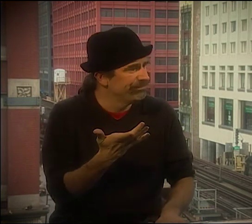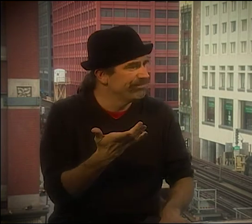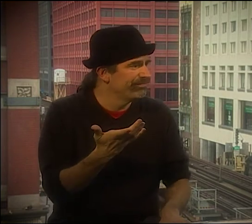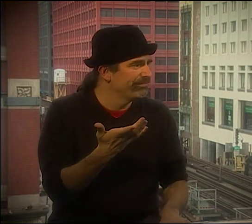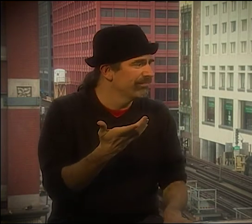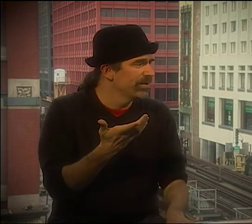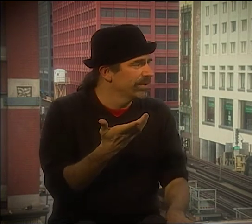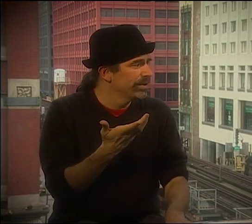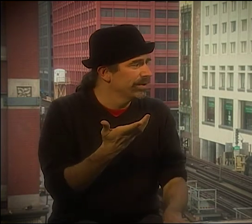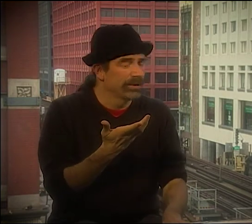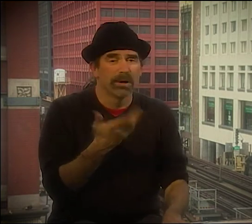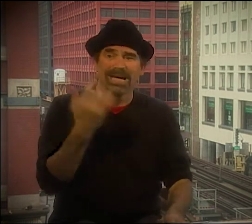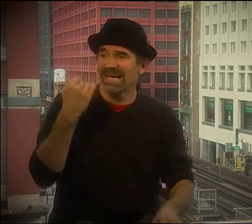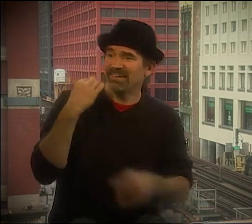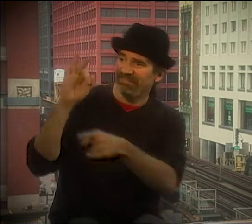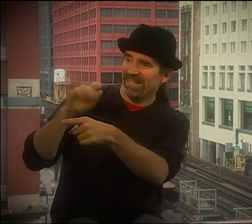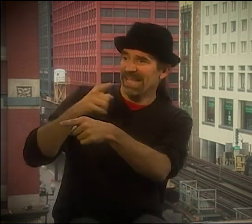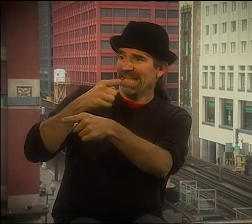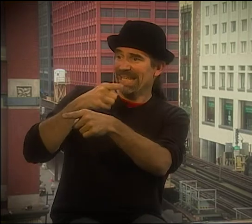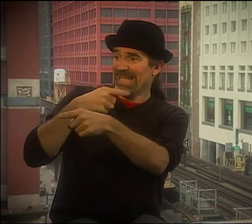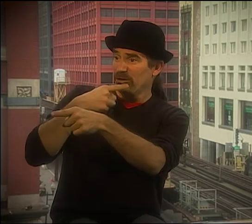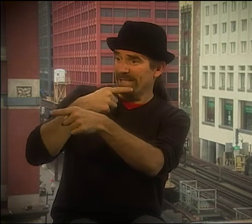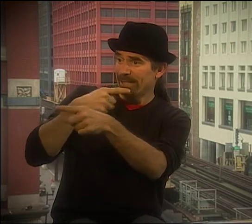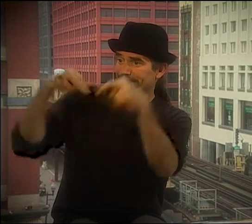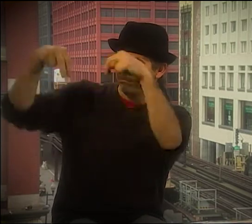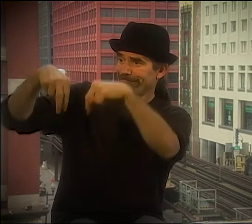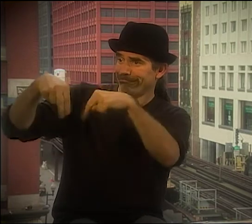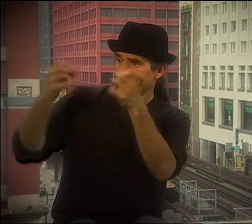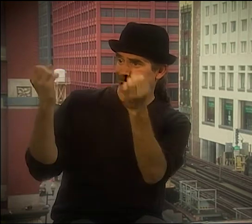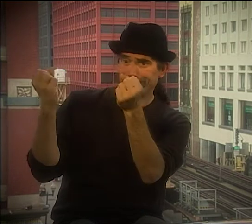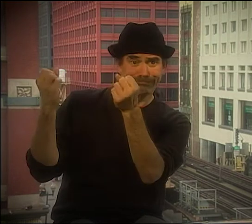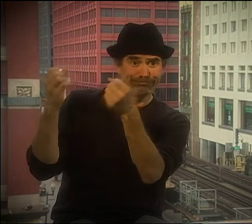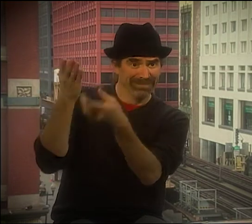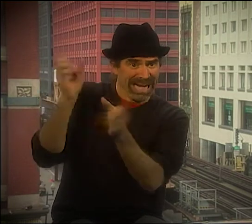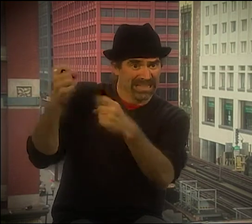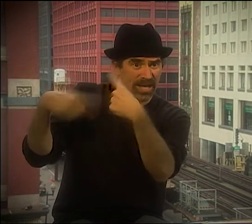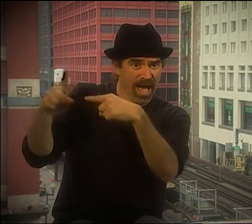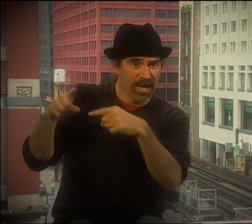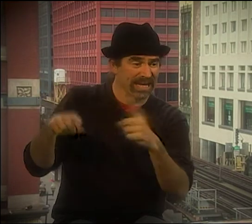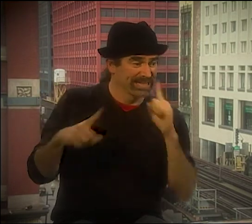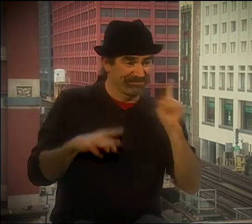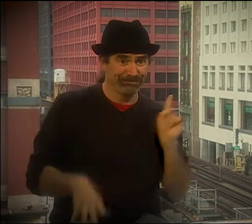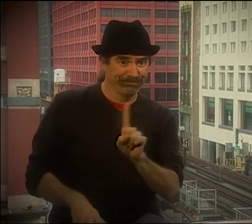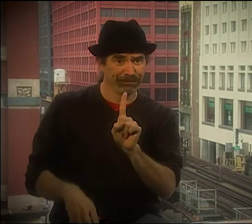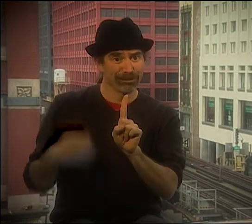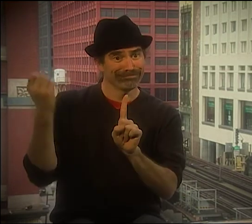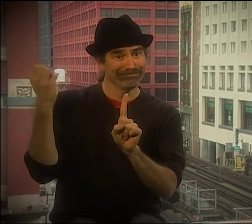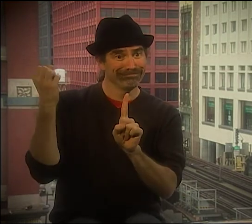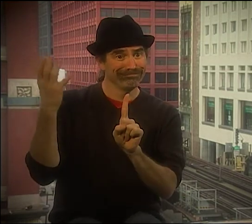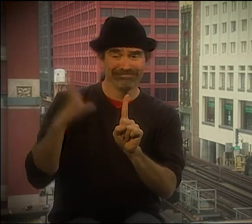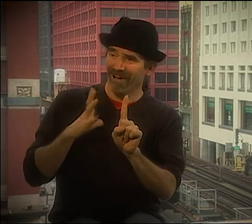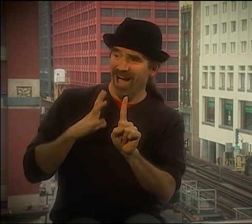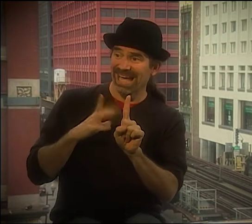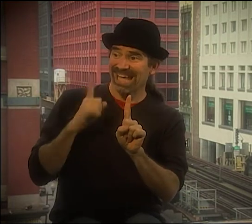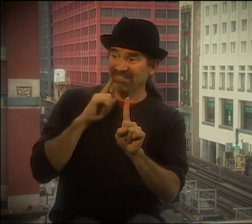BIT MORE THAN SOMEBODY ELSE. IF SOMETHING IS OBVIOUSLY DEAF- SENSITIVE OR IF TWO HEARING